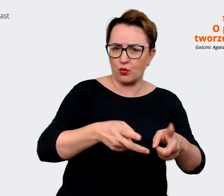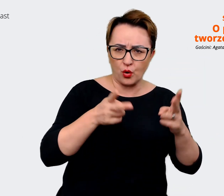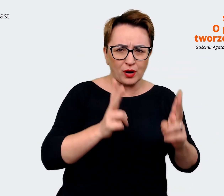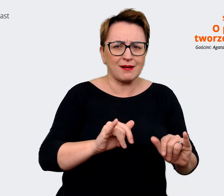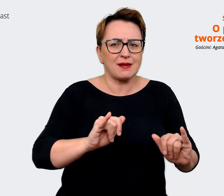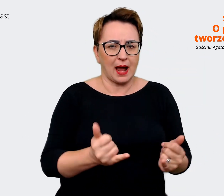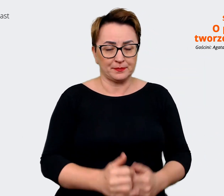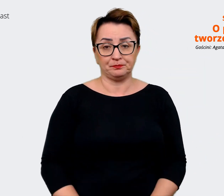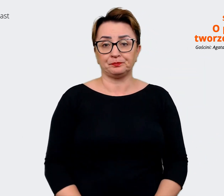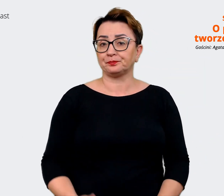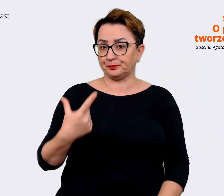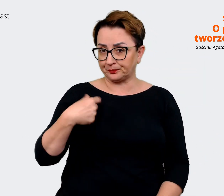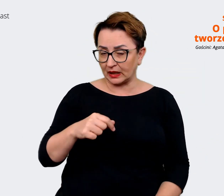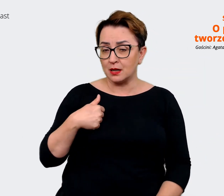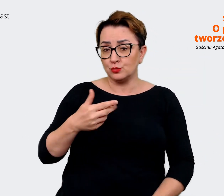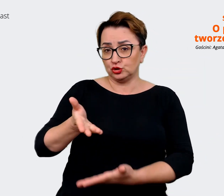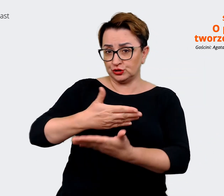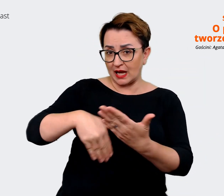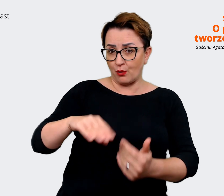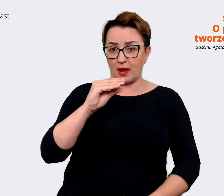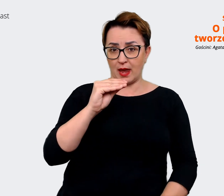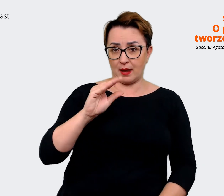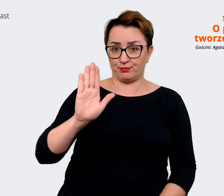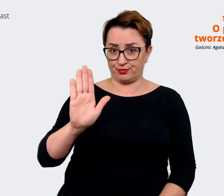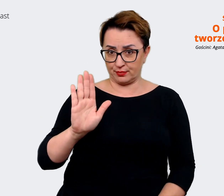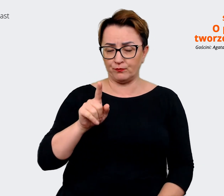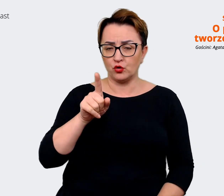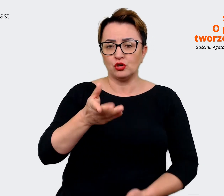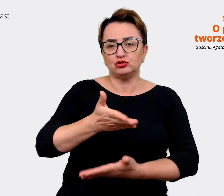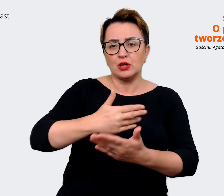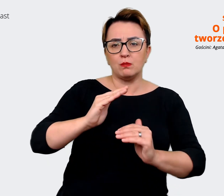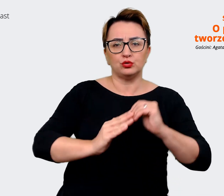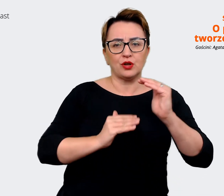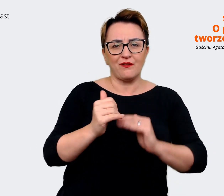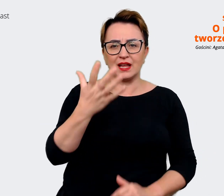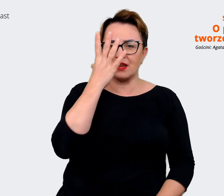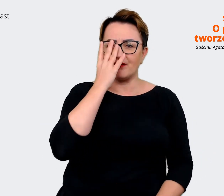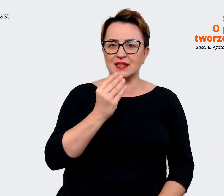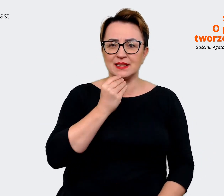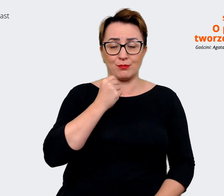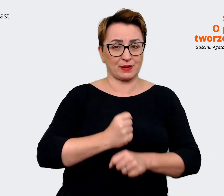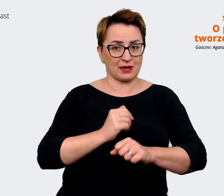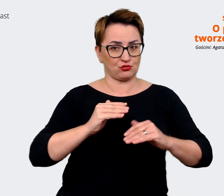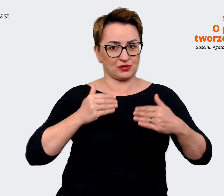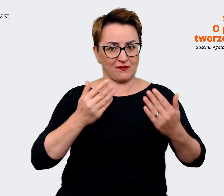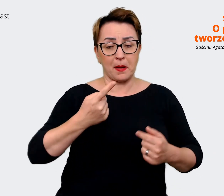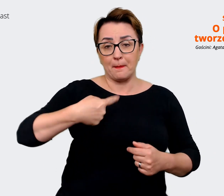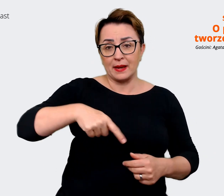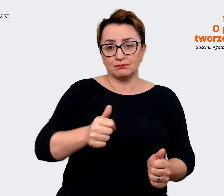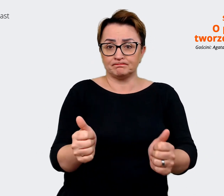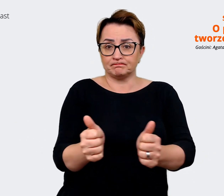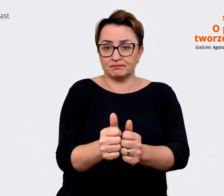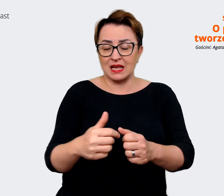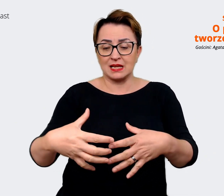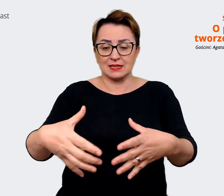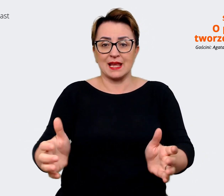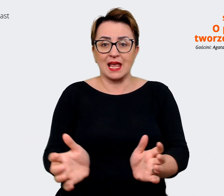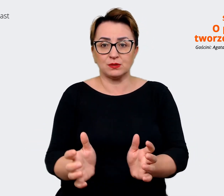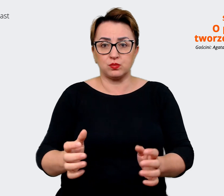The Employer Branding department is responsible for building the employer's image, and we work closely with the recruitment team.